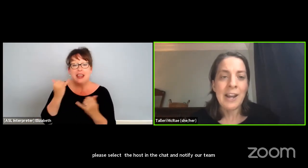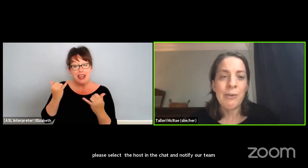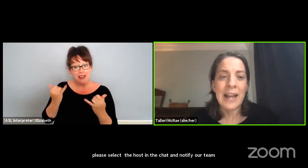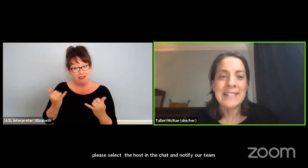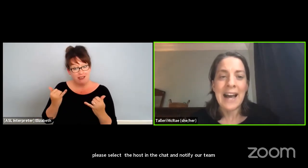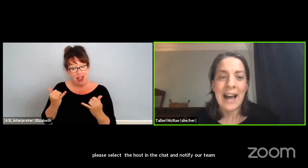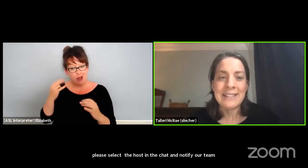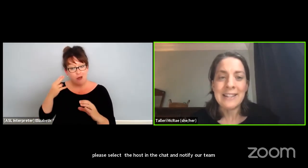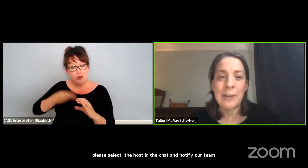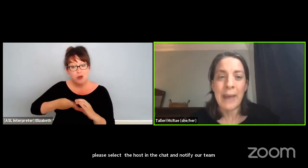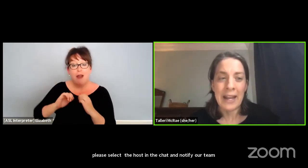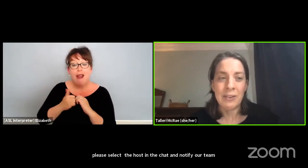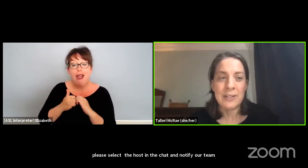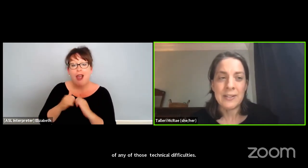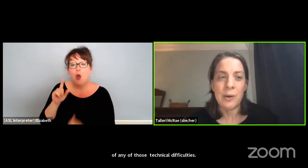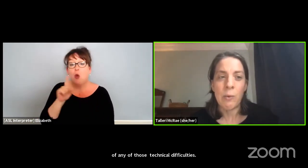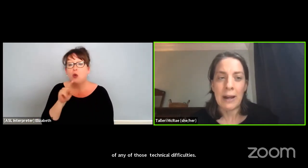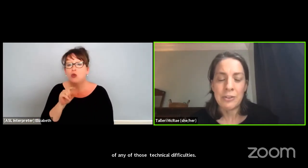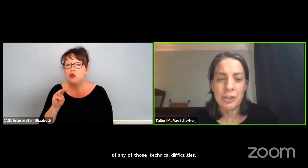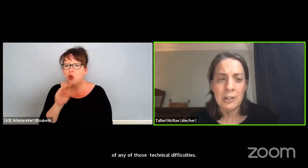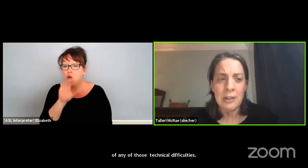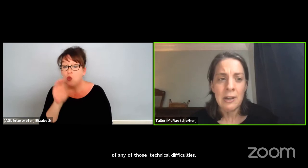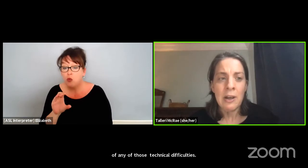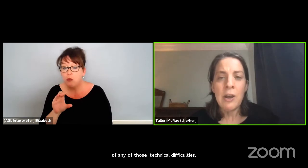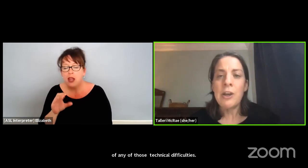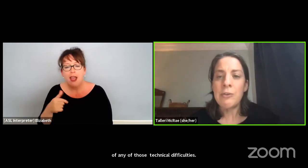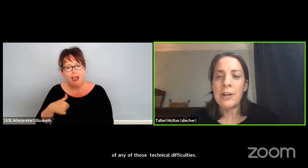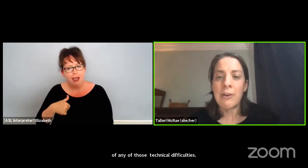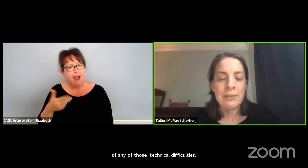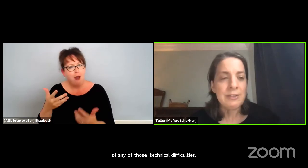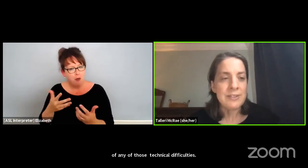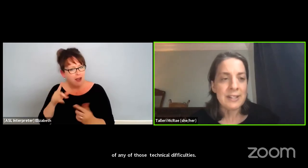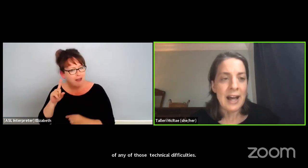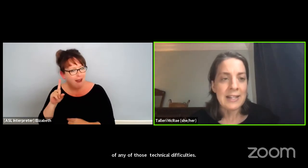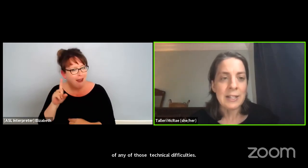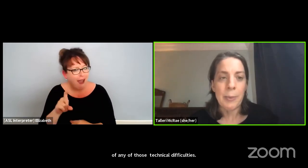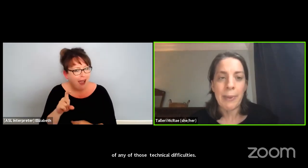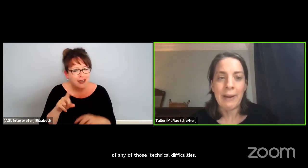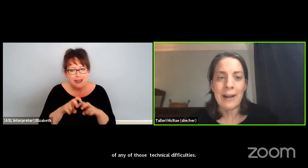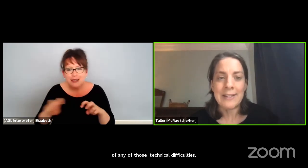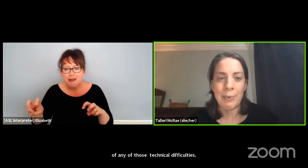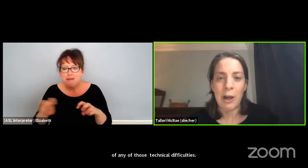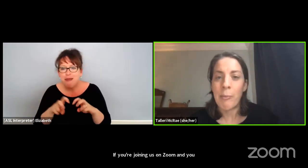and you'd like to ask the panelists a question you can also select the Playwright's Realm